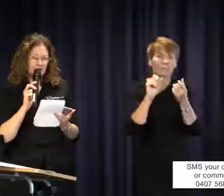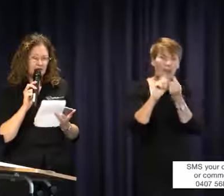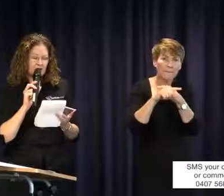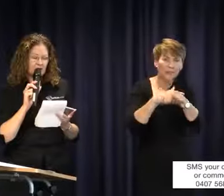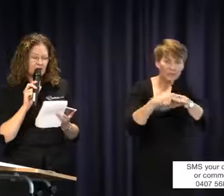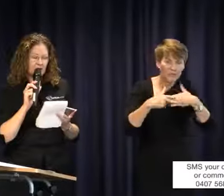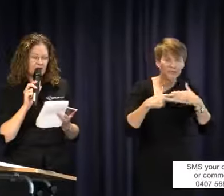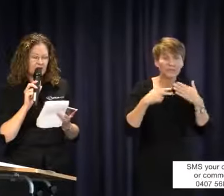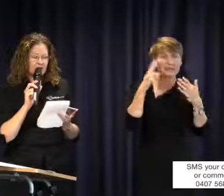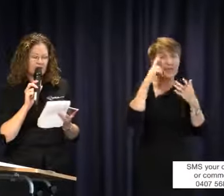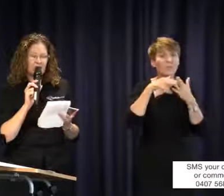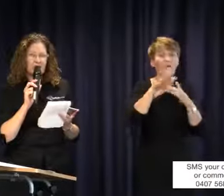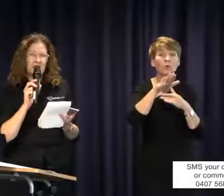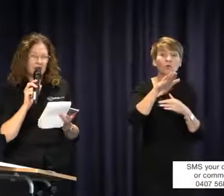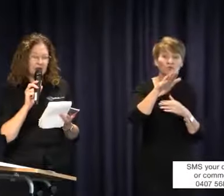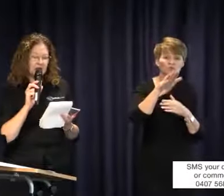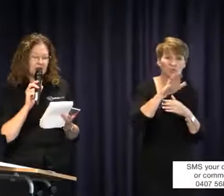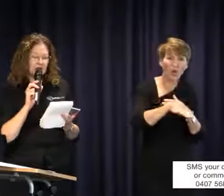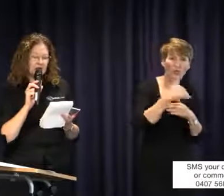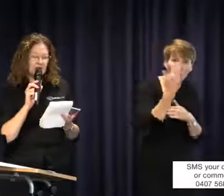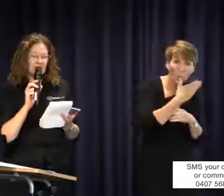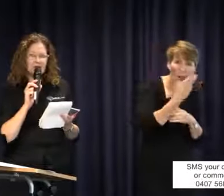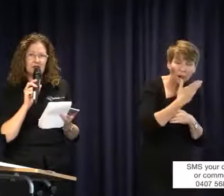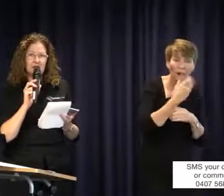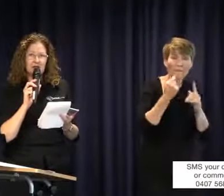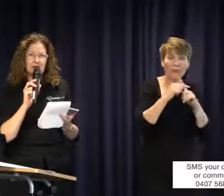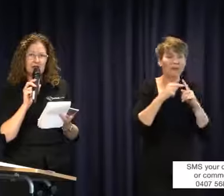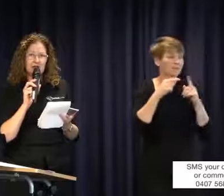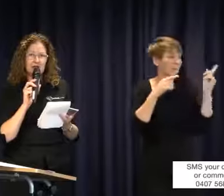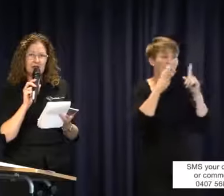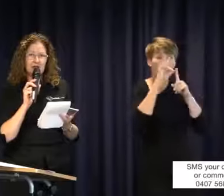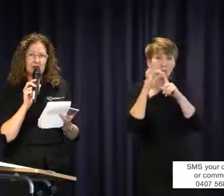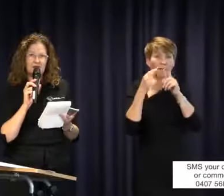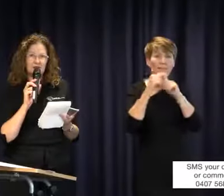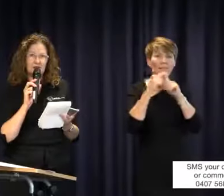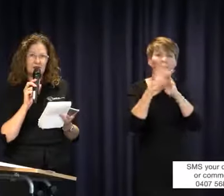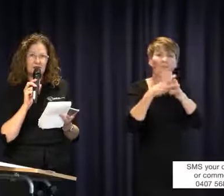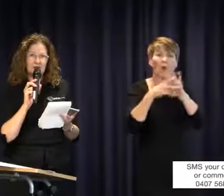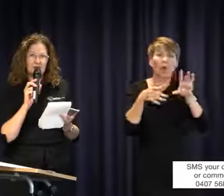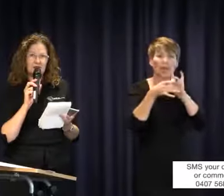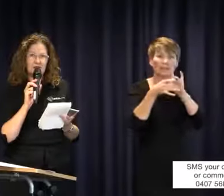goes to and we will email the powerpoint and the video link after the recording is finished